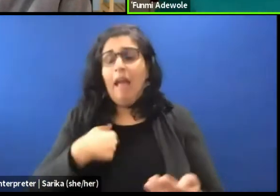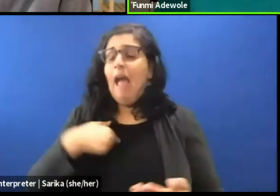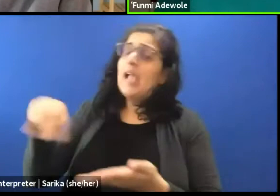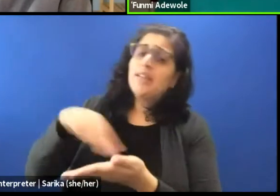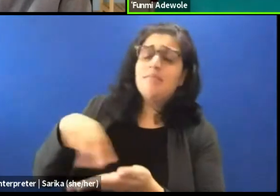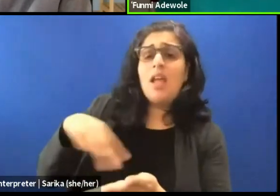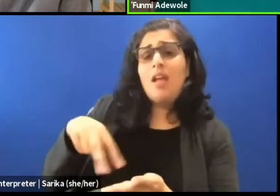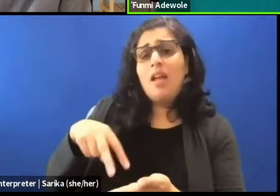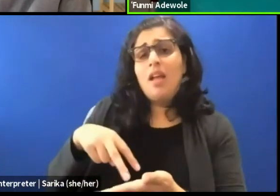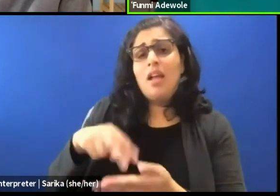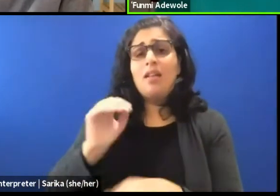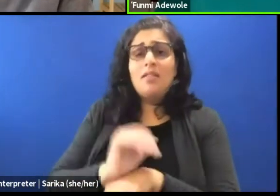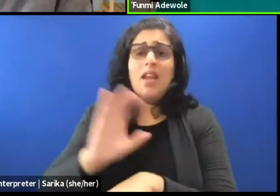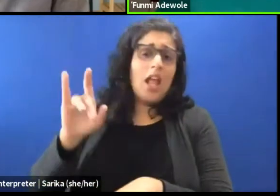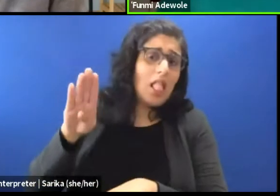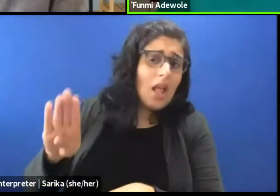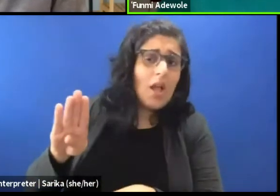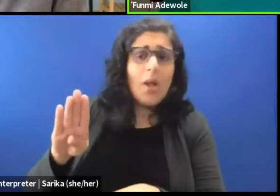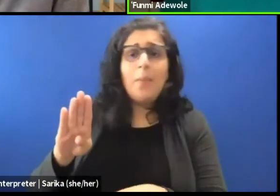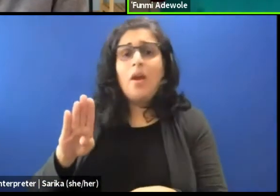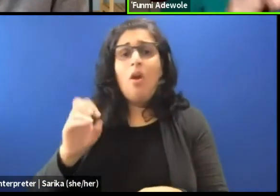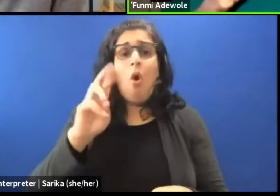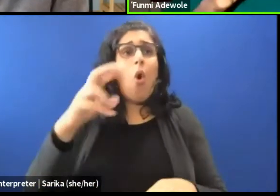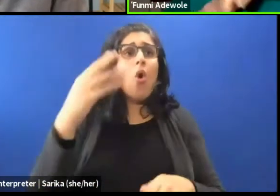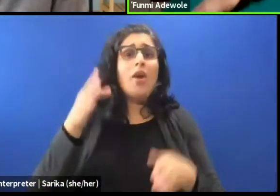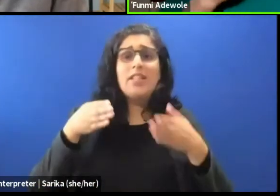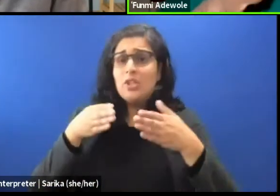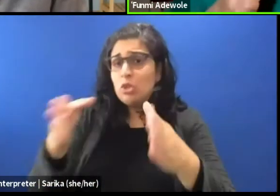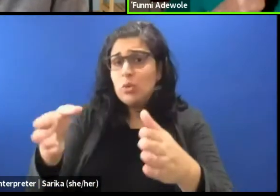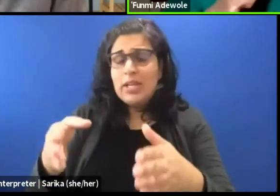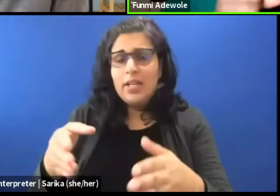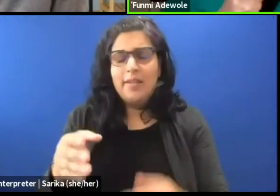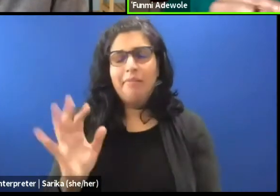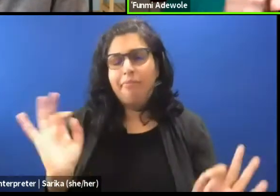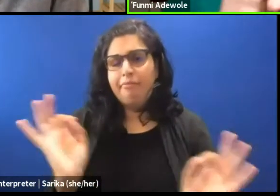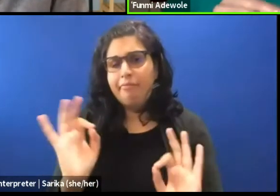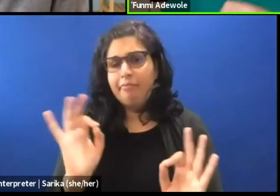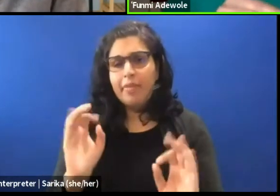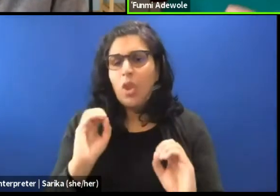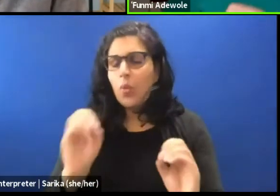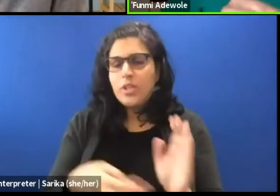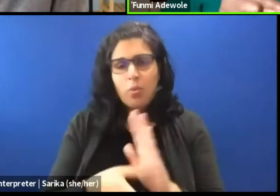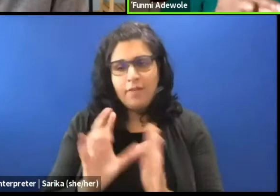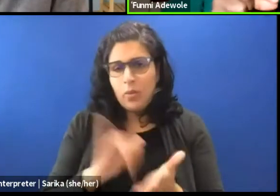or I can dance you know all I like in the streets. No one will really review that performance.